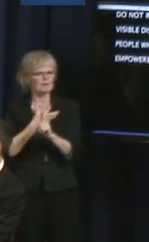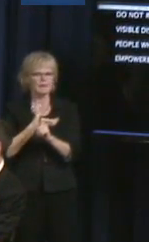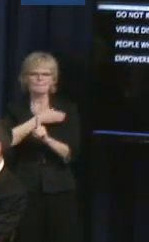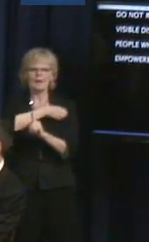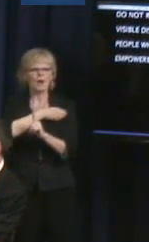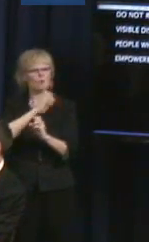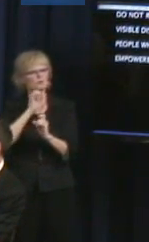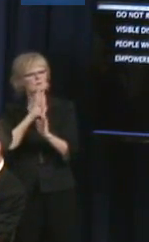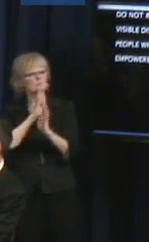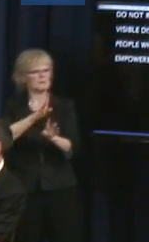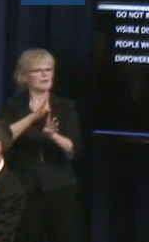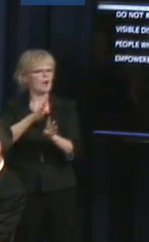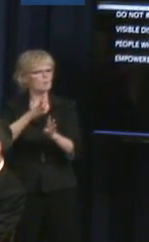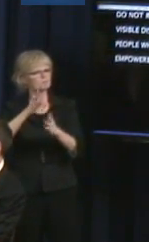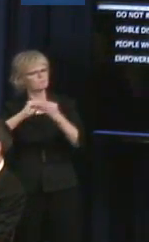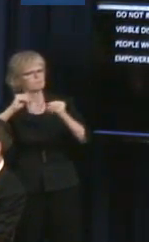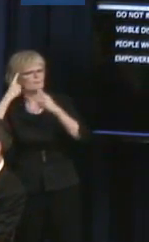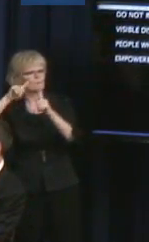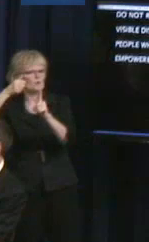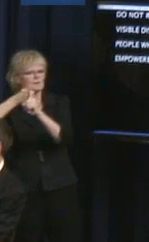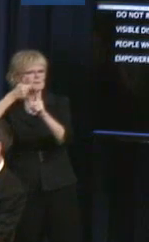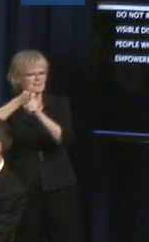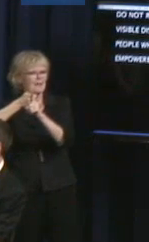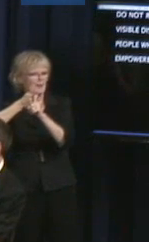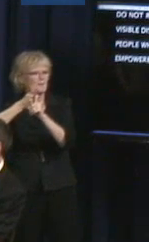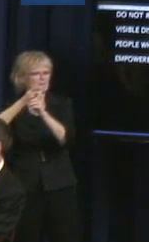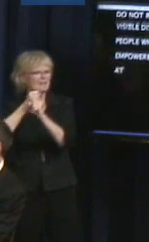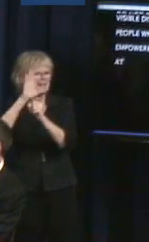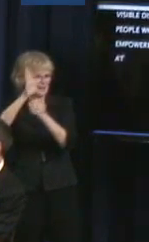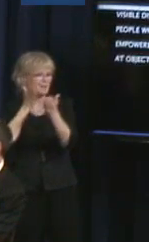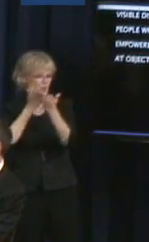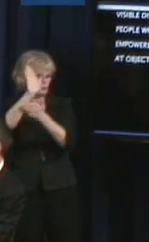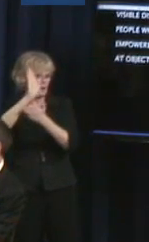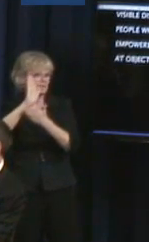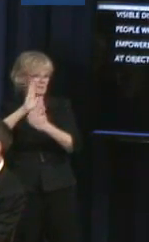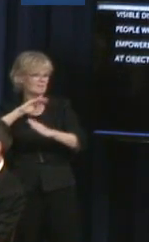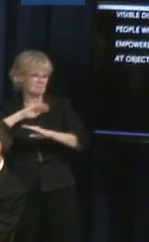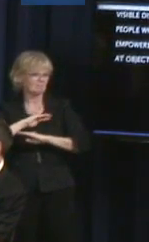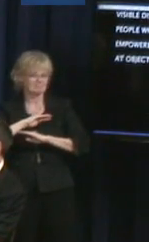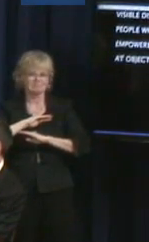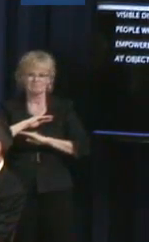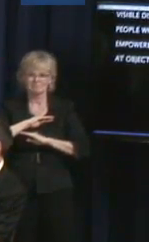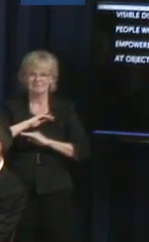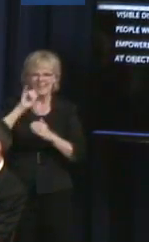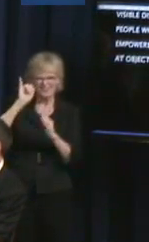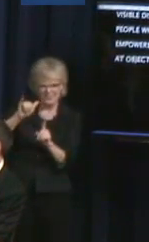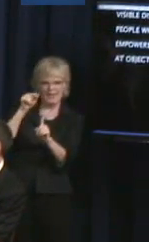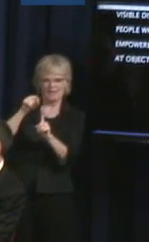themselves, and to look at obtaining their rights I think is also what ADA is really all about.